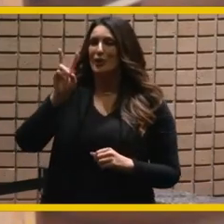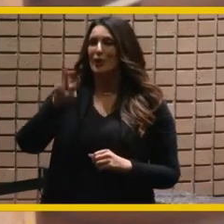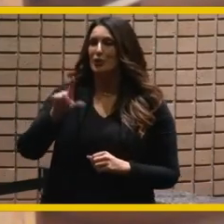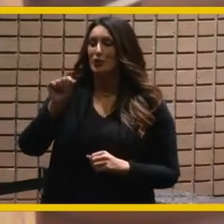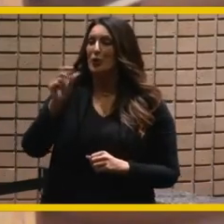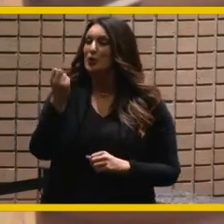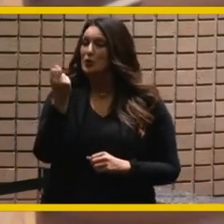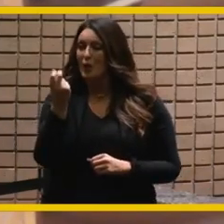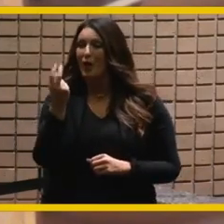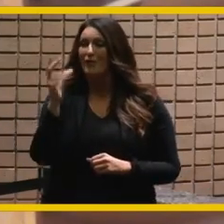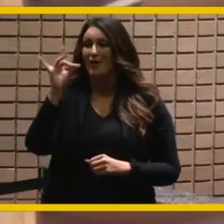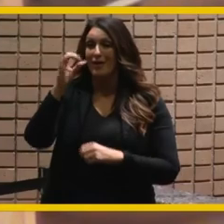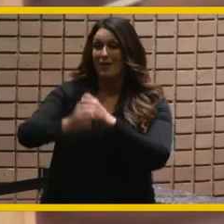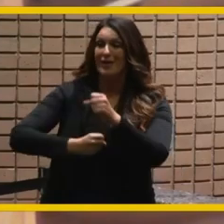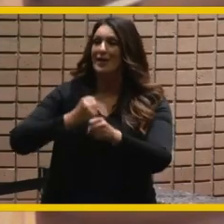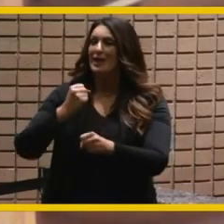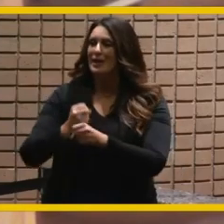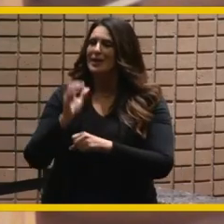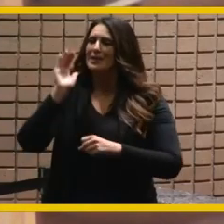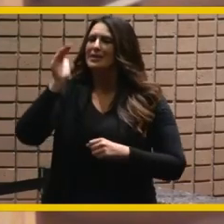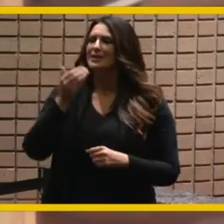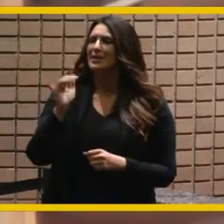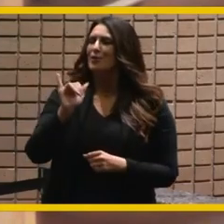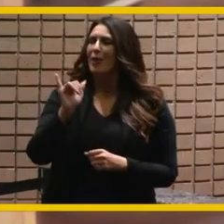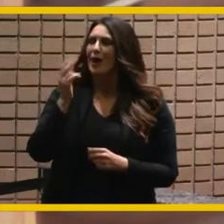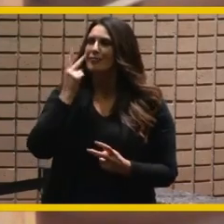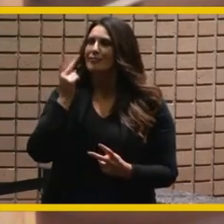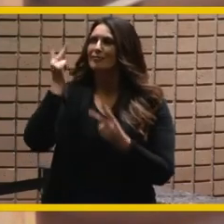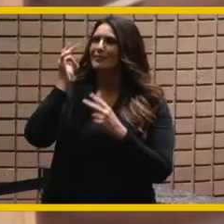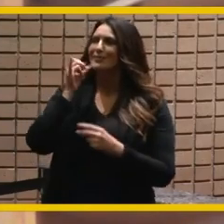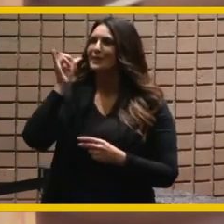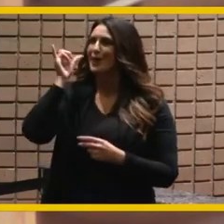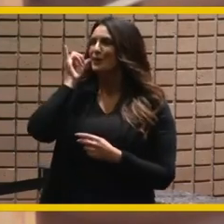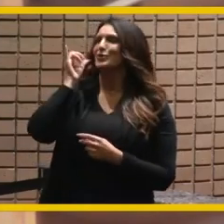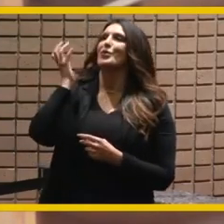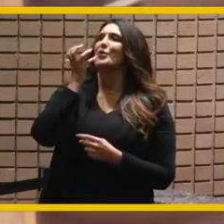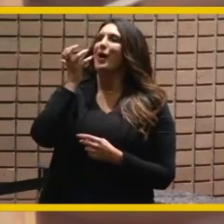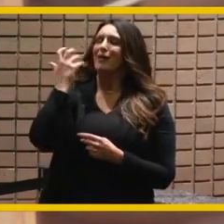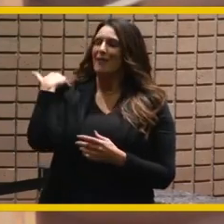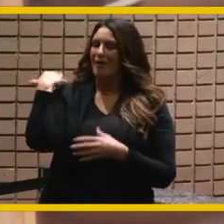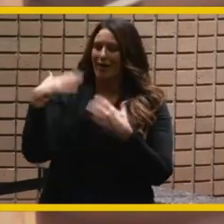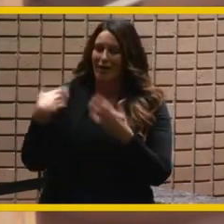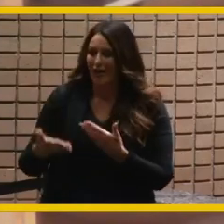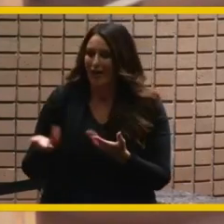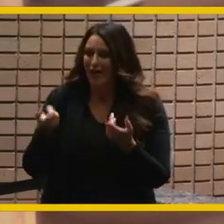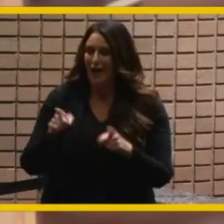been eight years it seems like only yesterday to me during your time as mayor and as a city